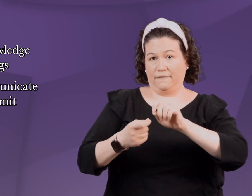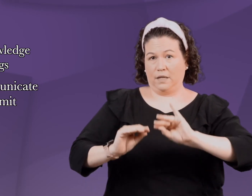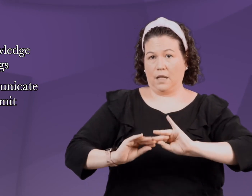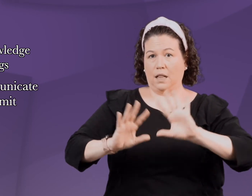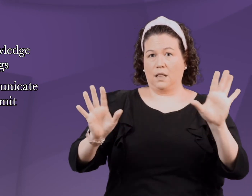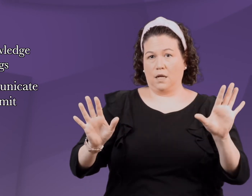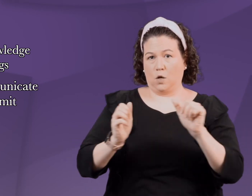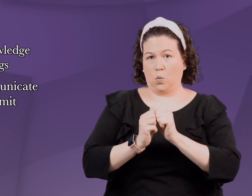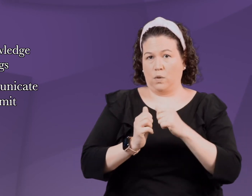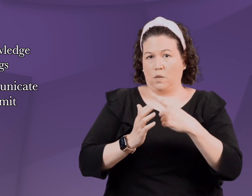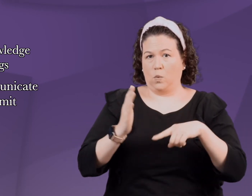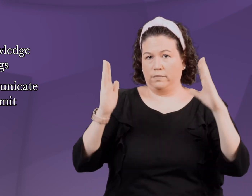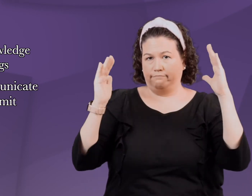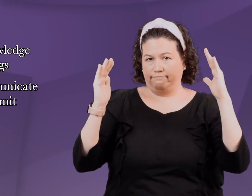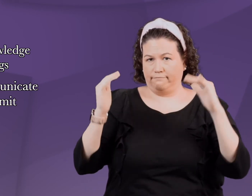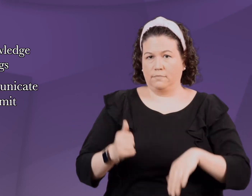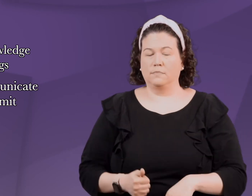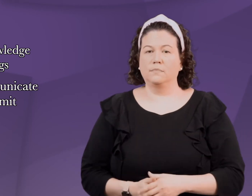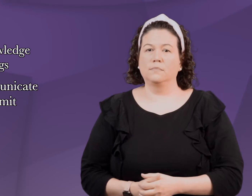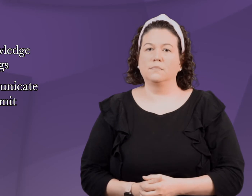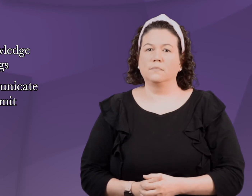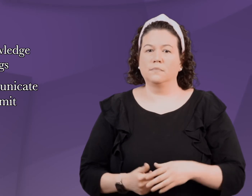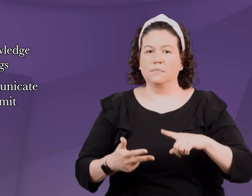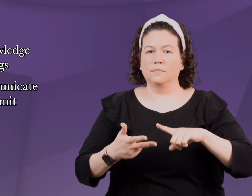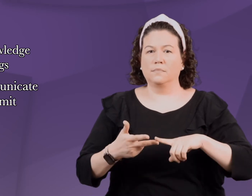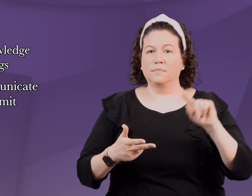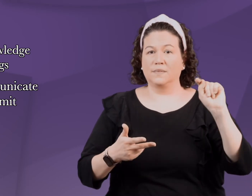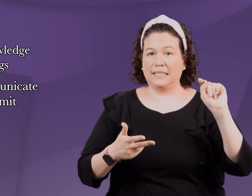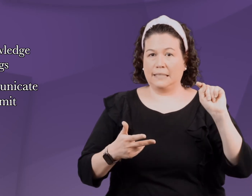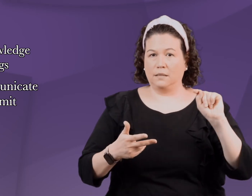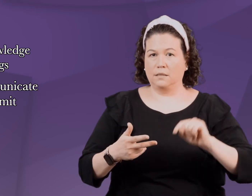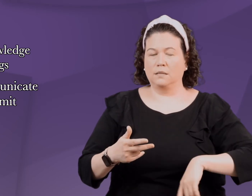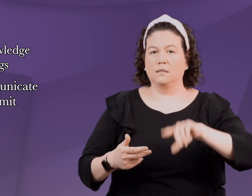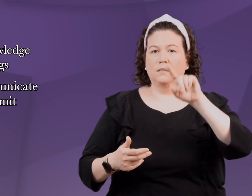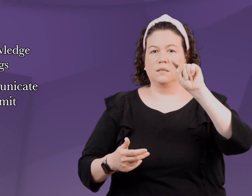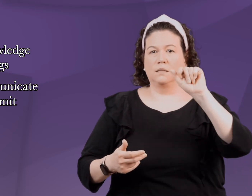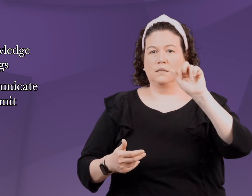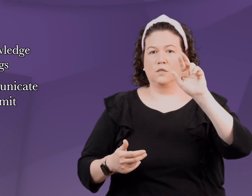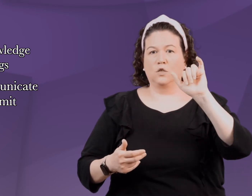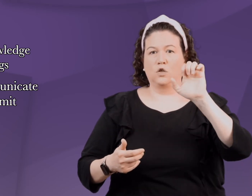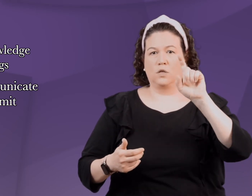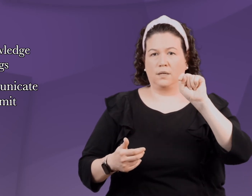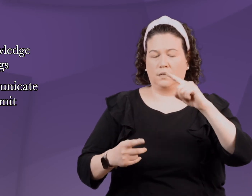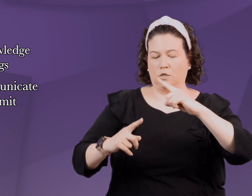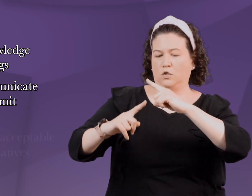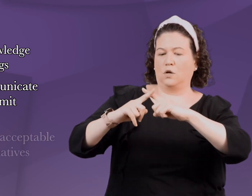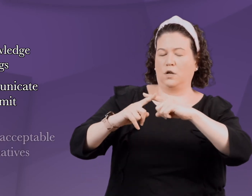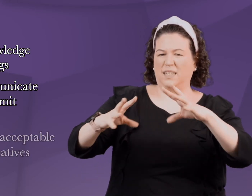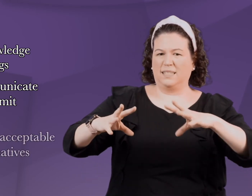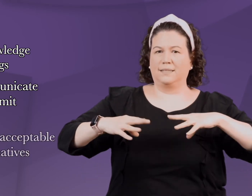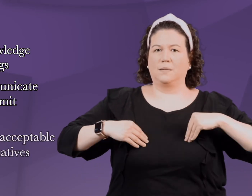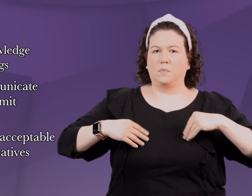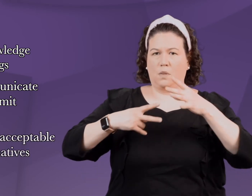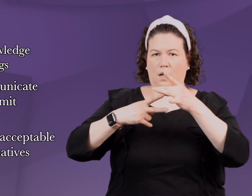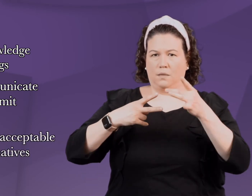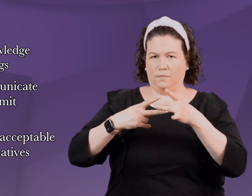Be specific and clear. T, Target acceptable alternatives.